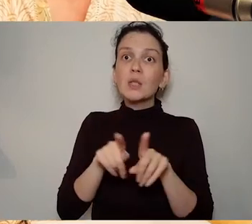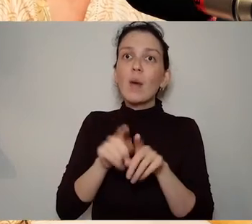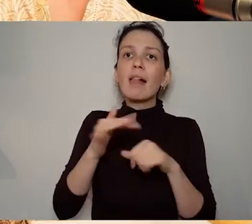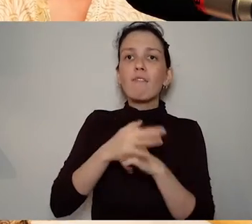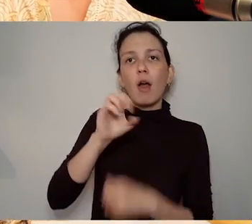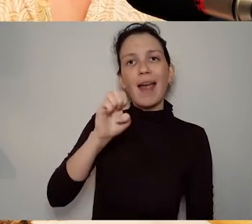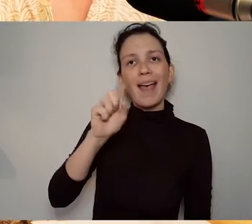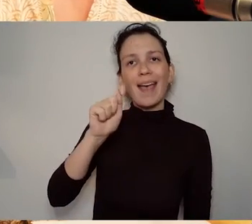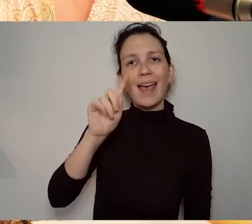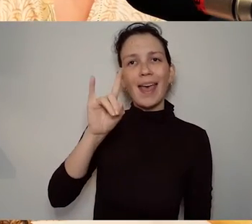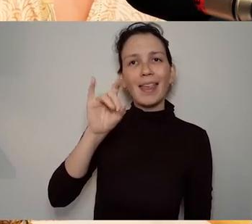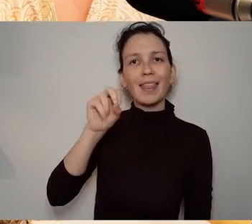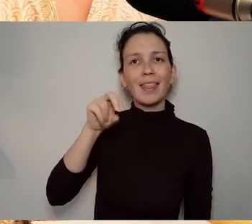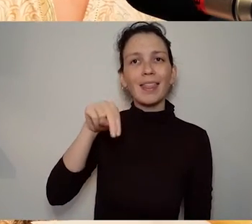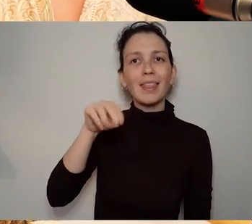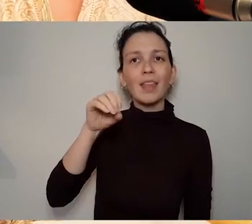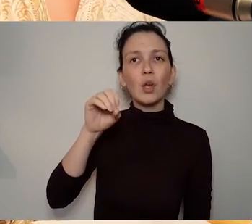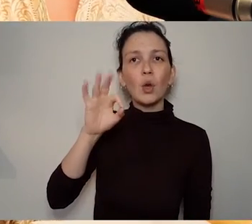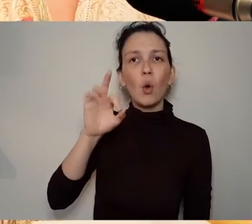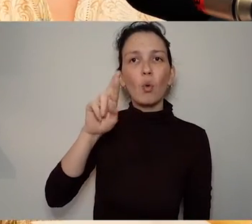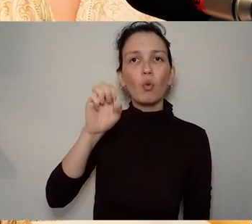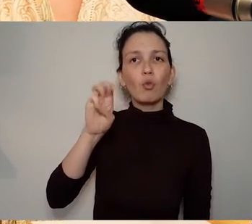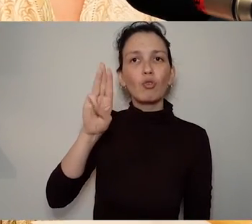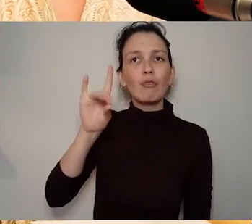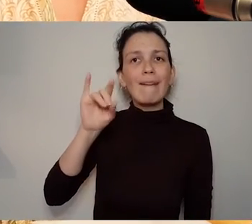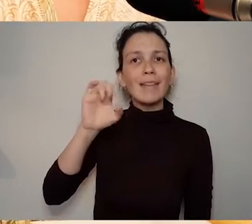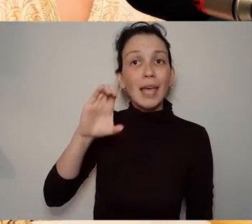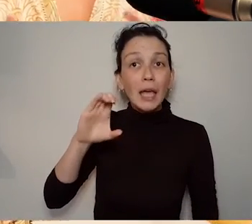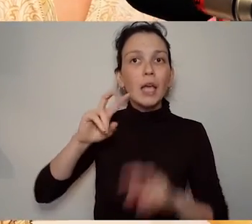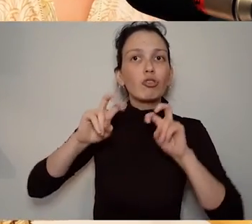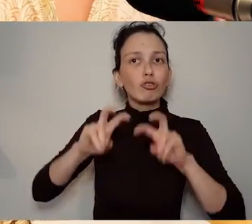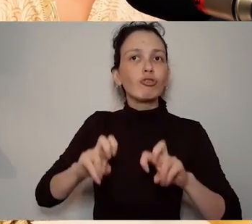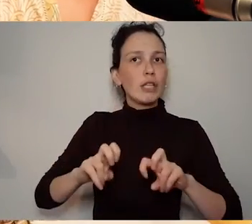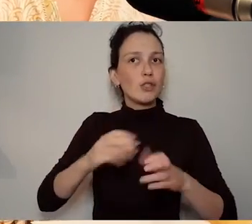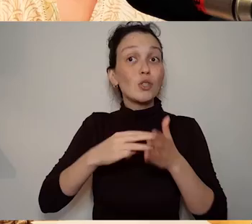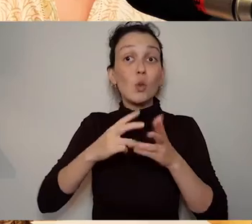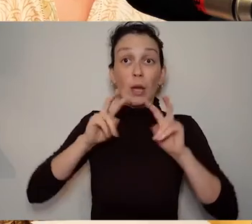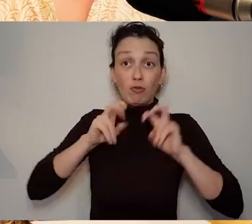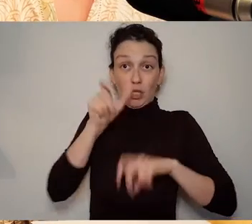this participatory research and they encourage people to kind of make their own stories about